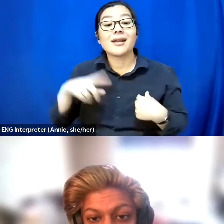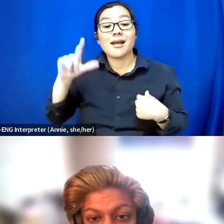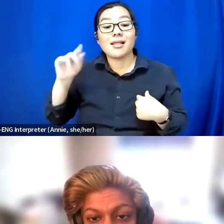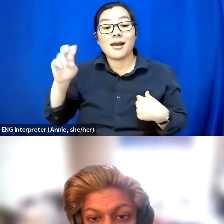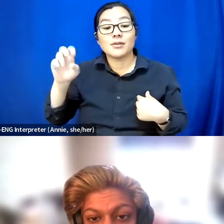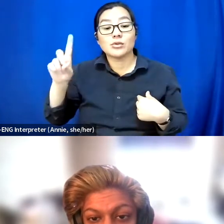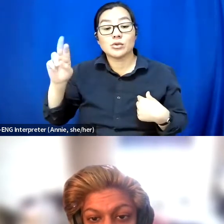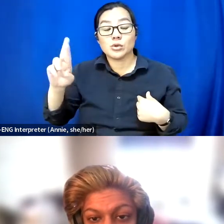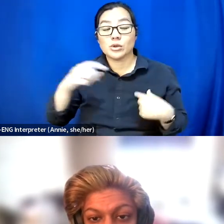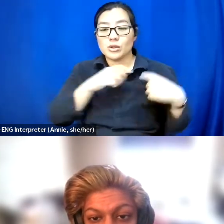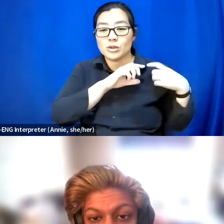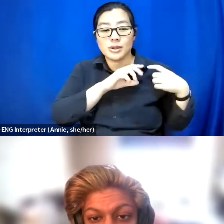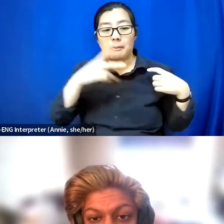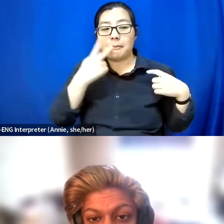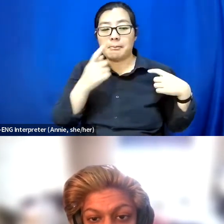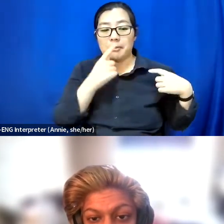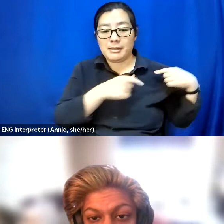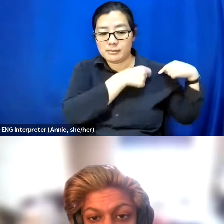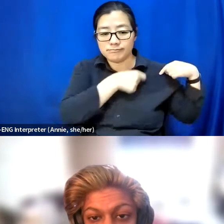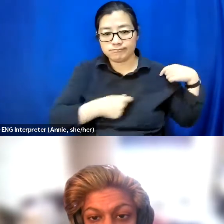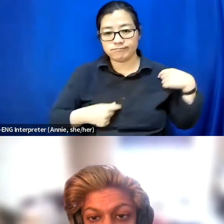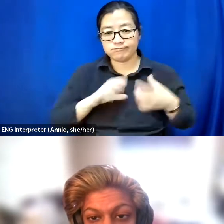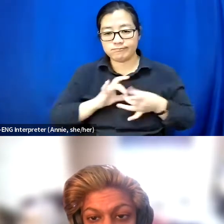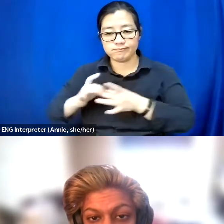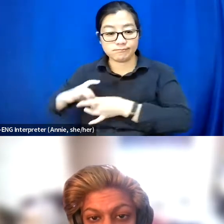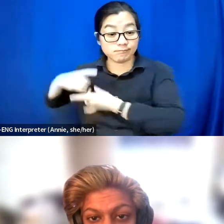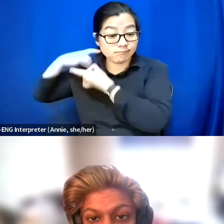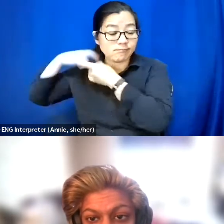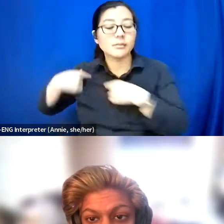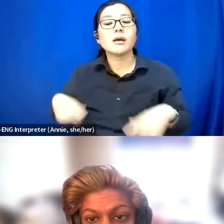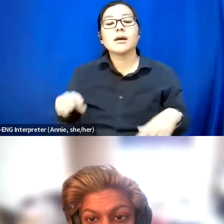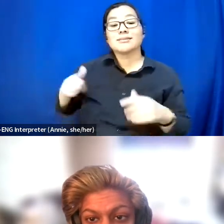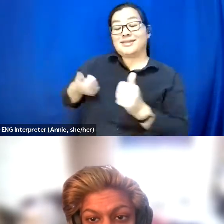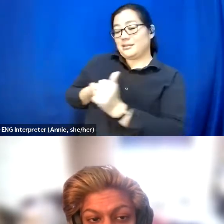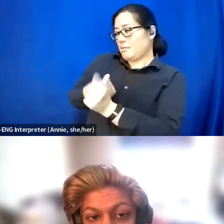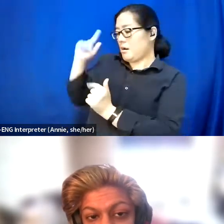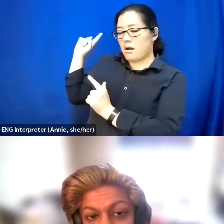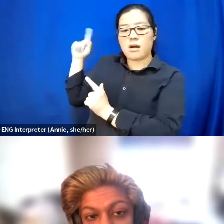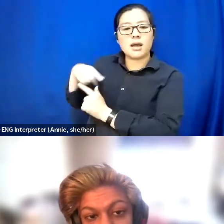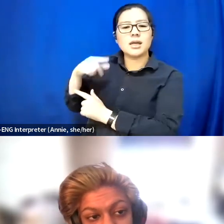I'm sitting in front of a geometric black and white patterned pillow.